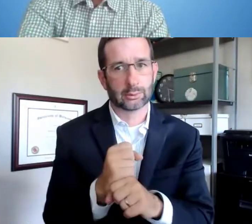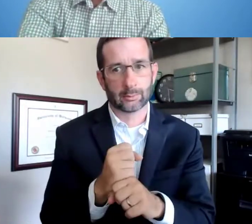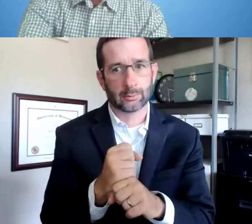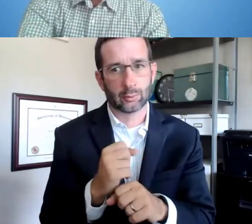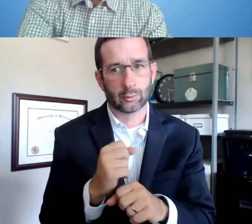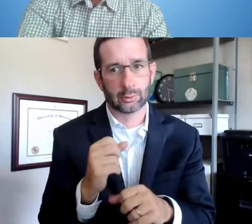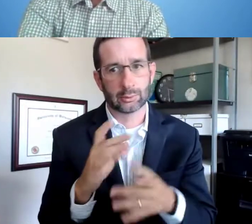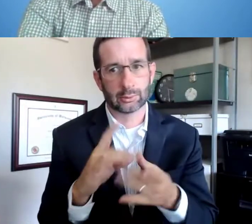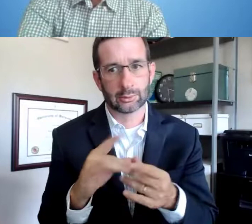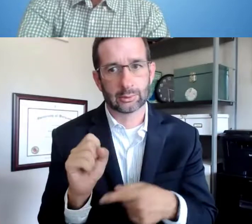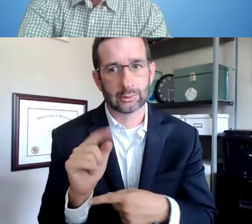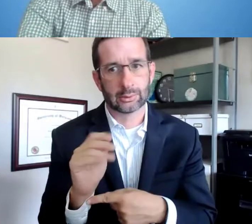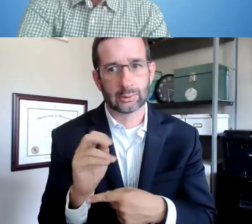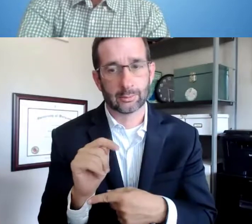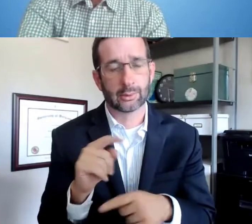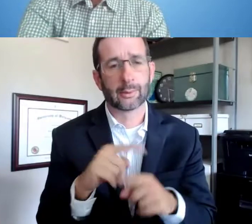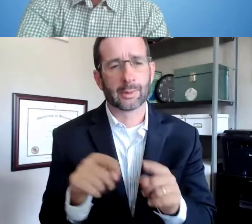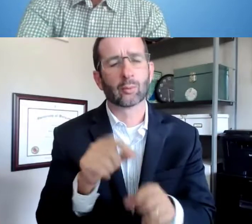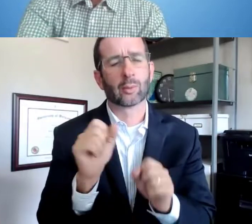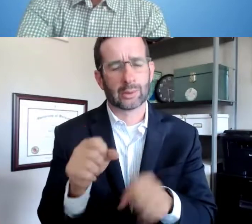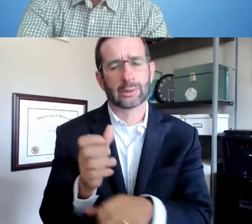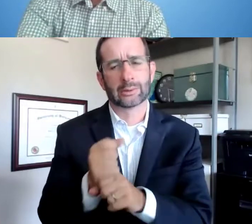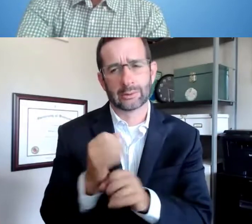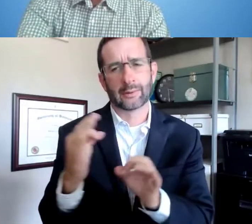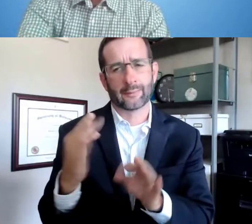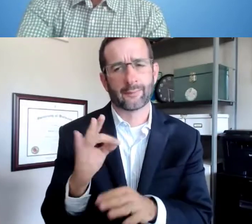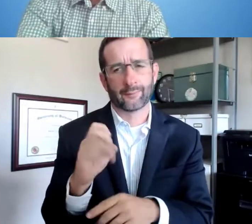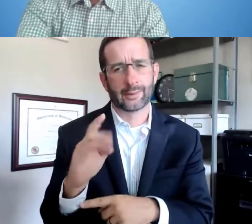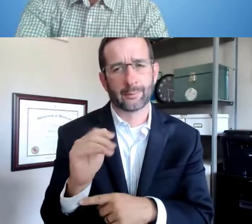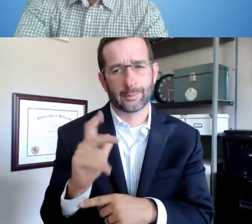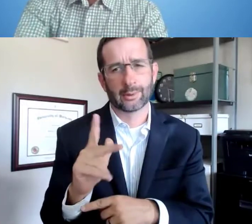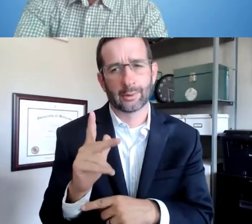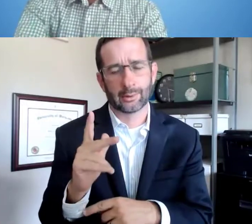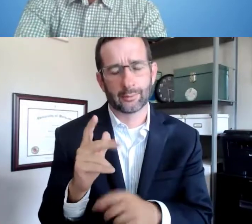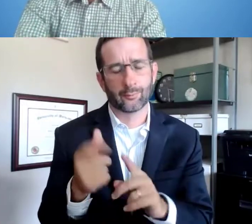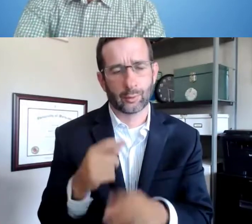but with LRP, you do not get a summation of comments that are made based on your application.